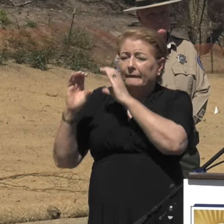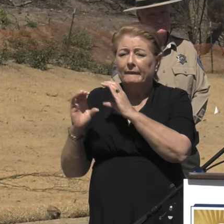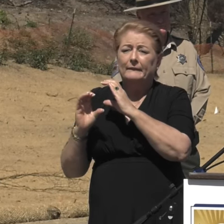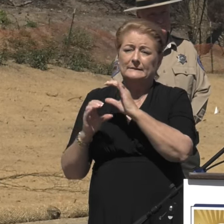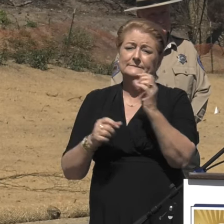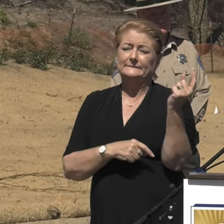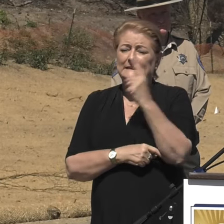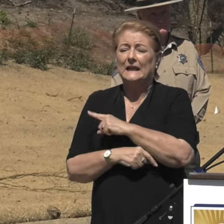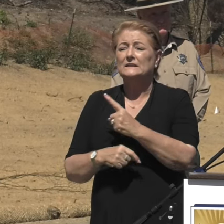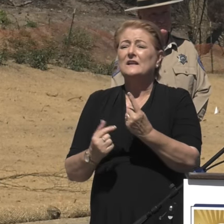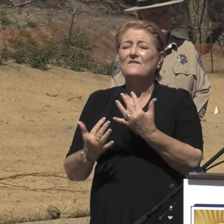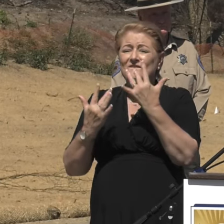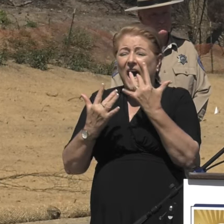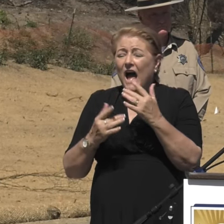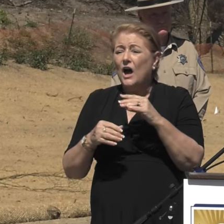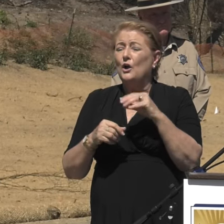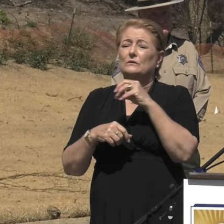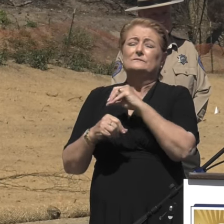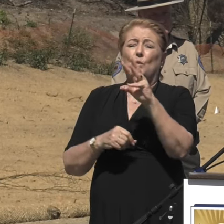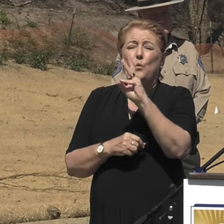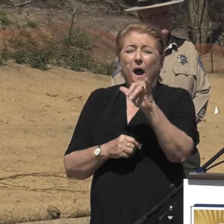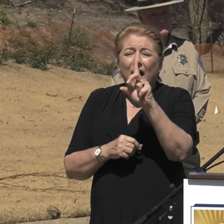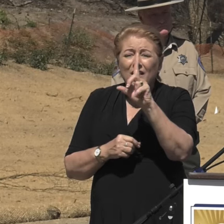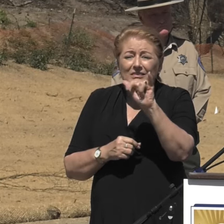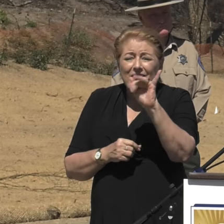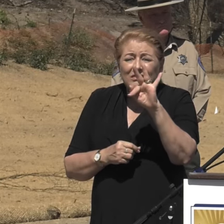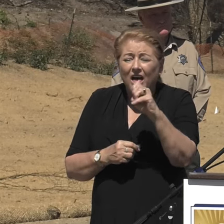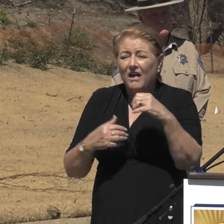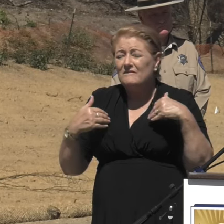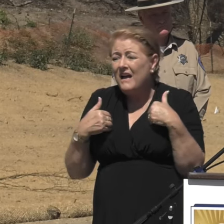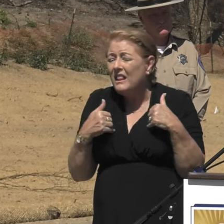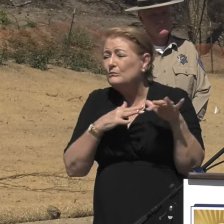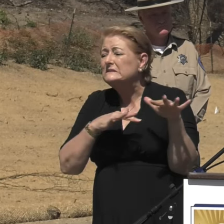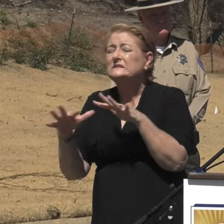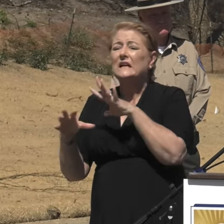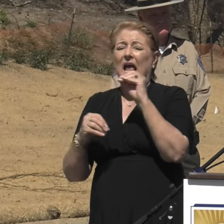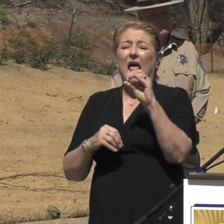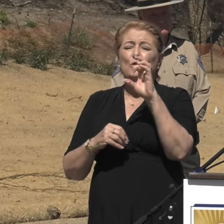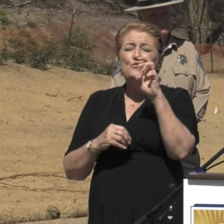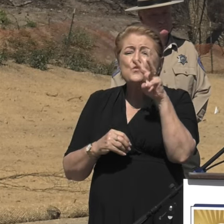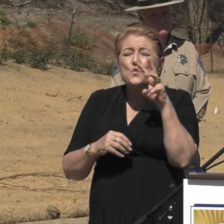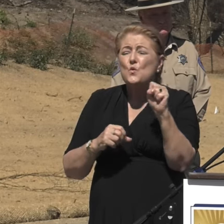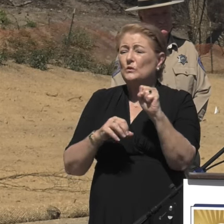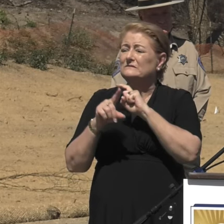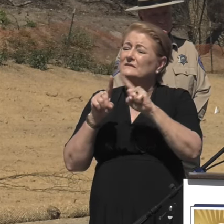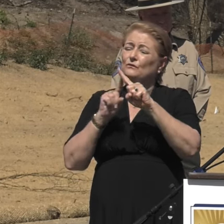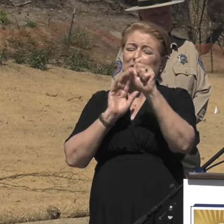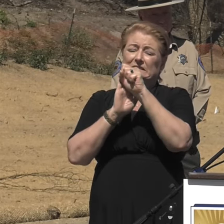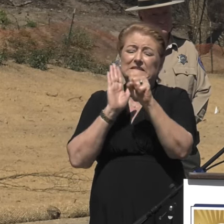fire-affected communities, state managed crews, and all the local, state, and federal partners